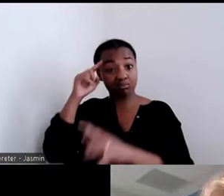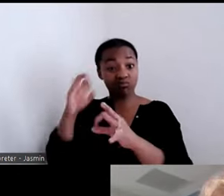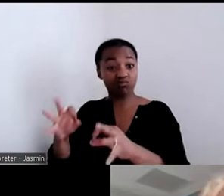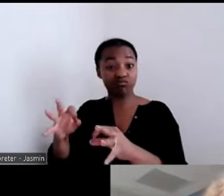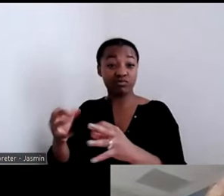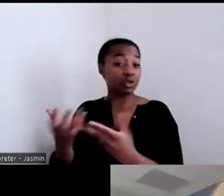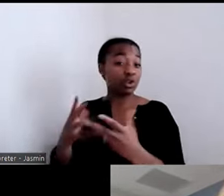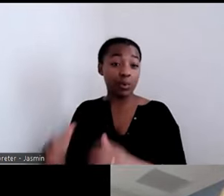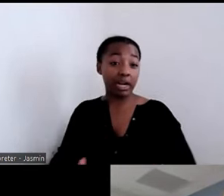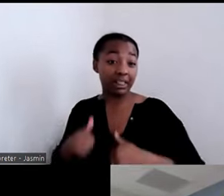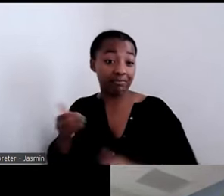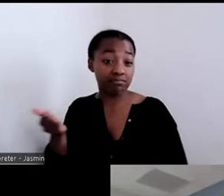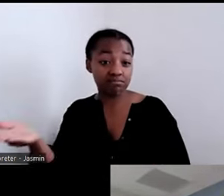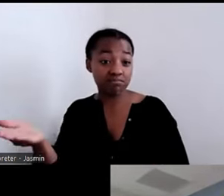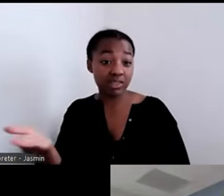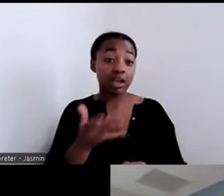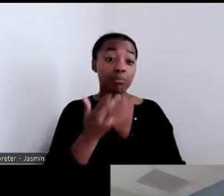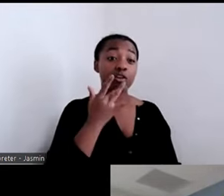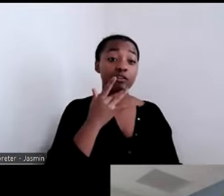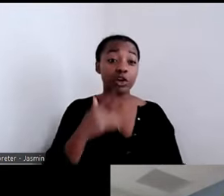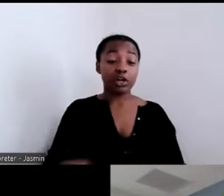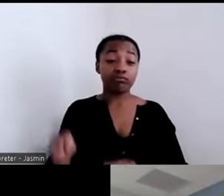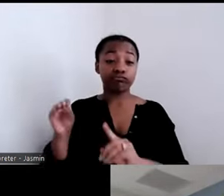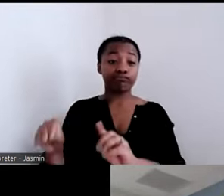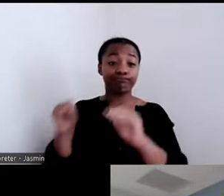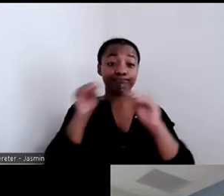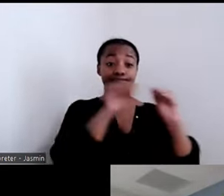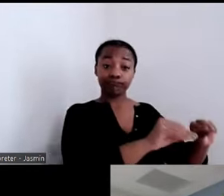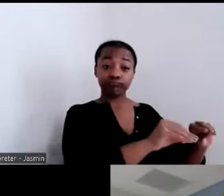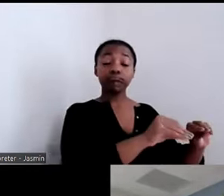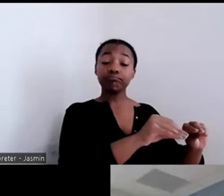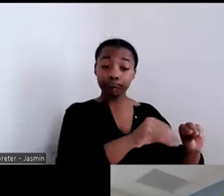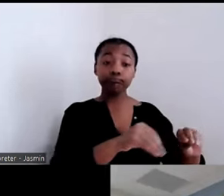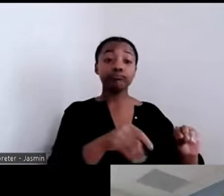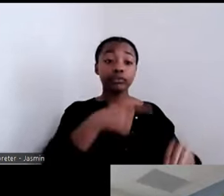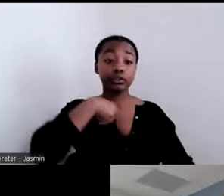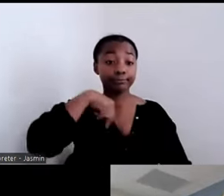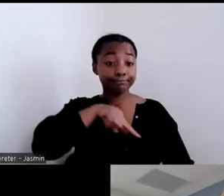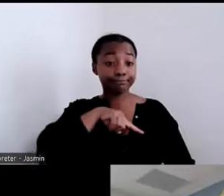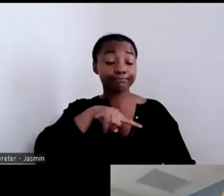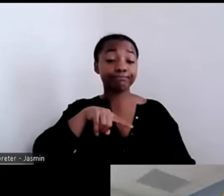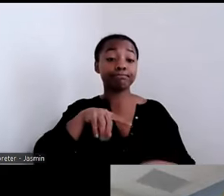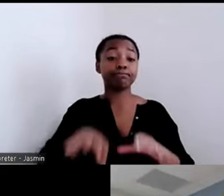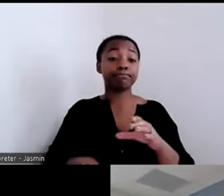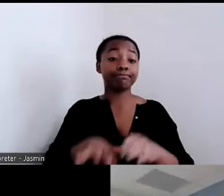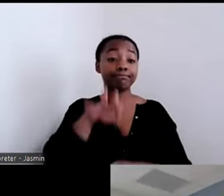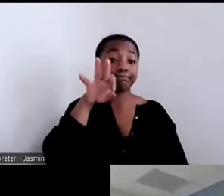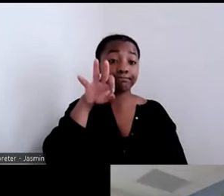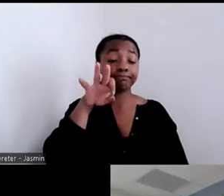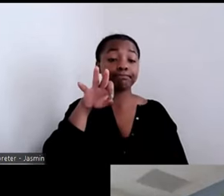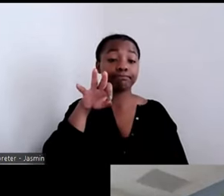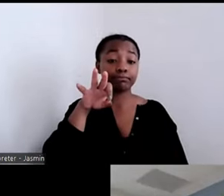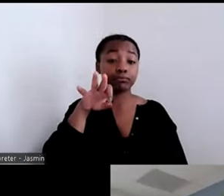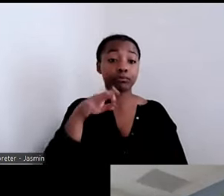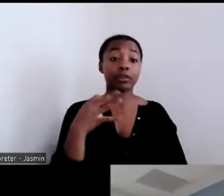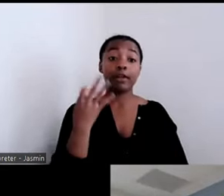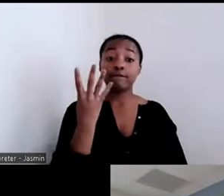would you like another life for yourself? We found them four one bedrooms in the